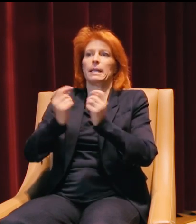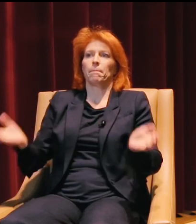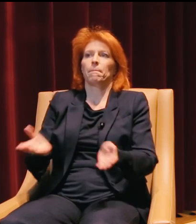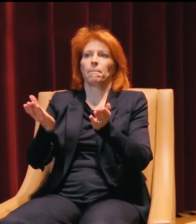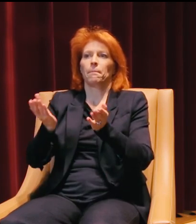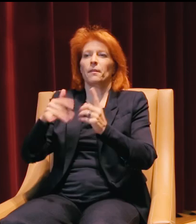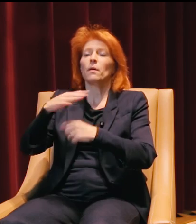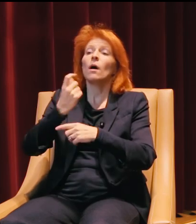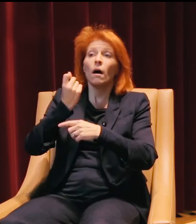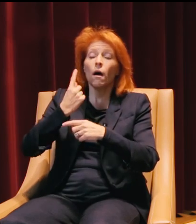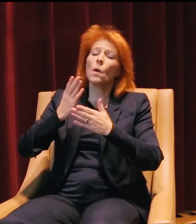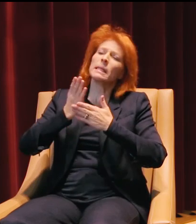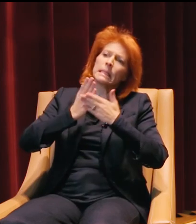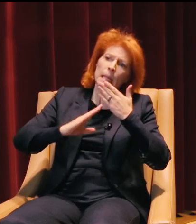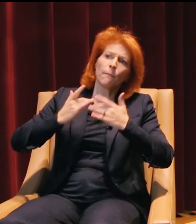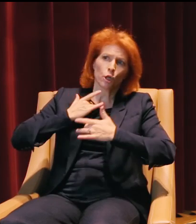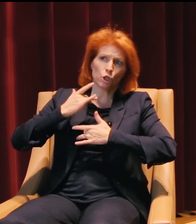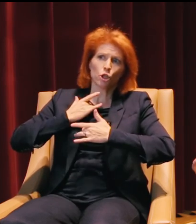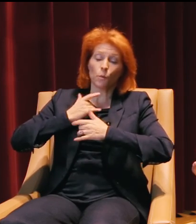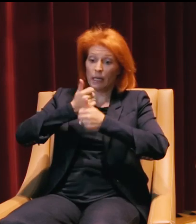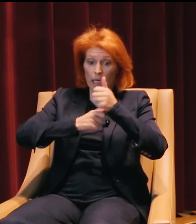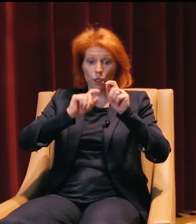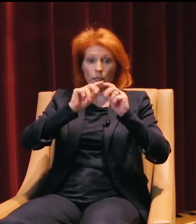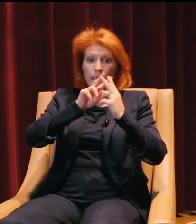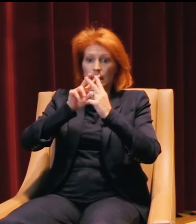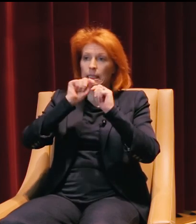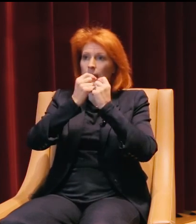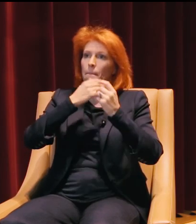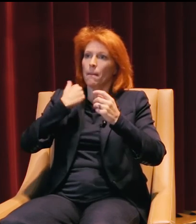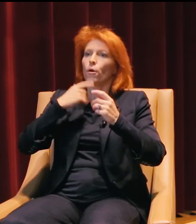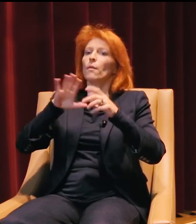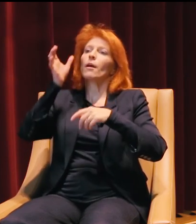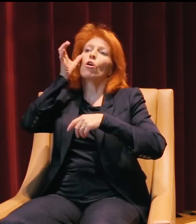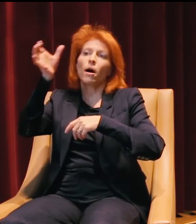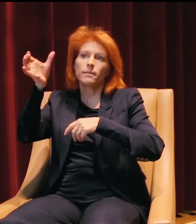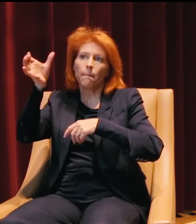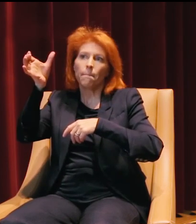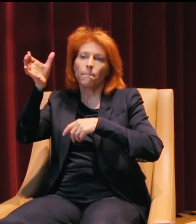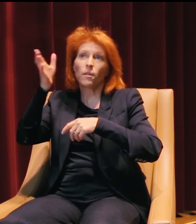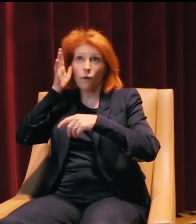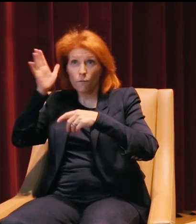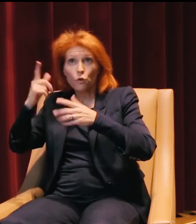There were some concerns with each team member regarding the concept of what we were going to eventually pitch,